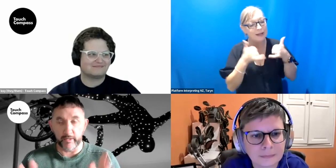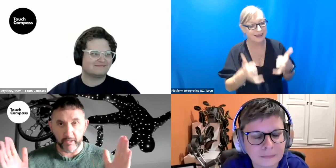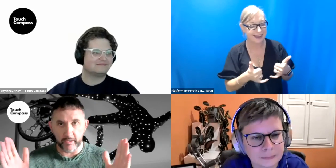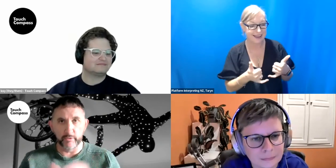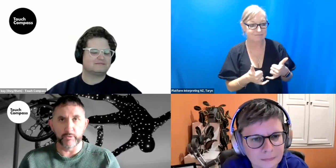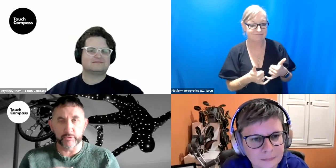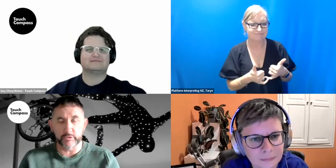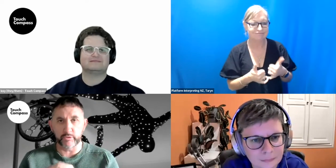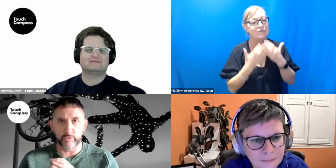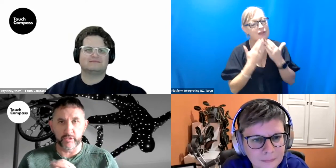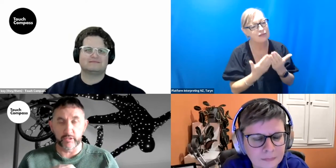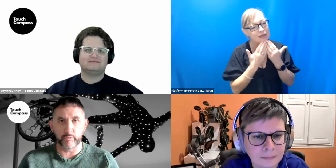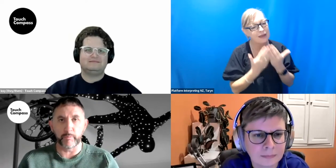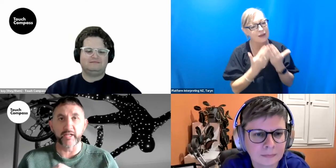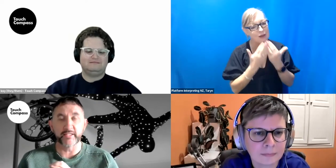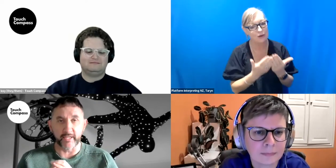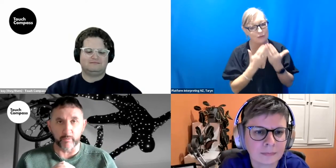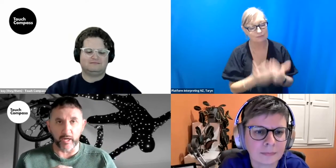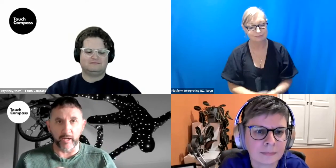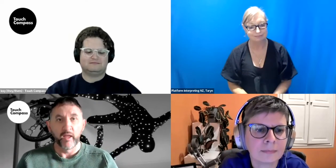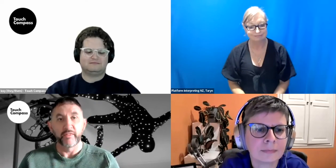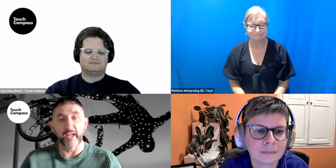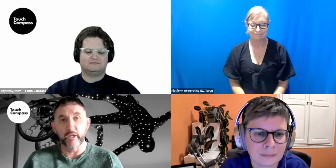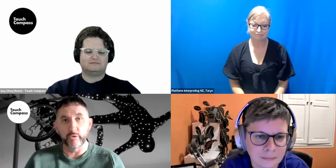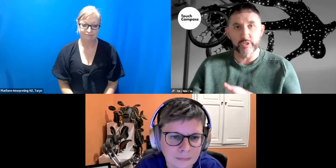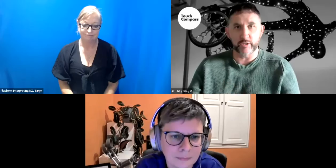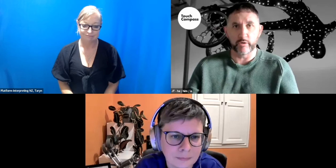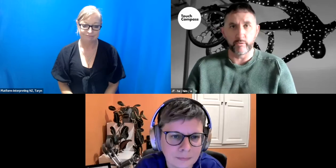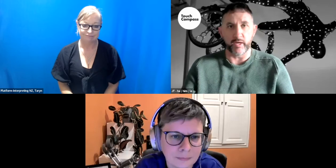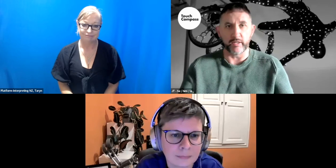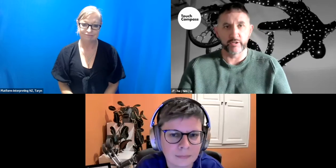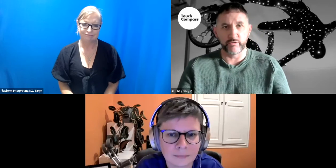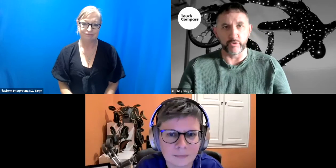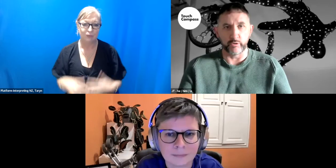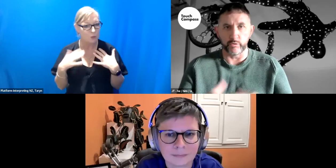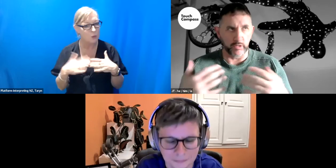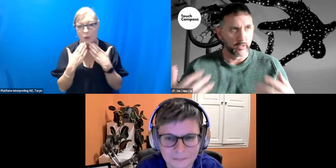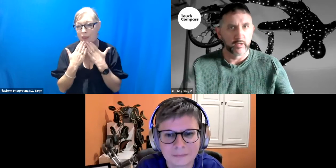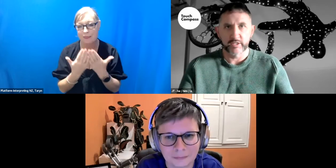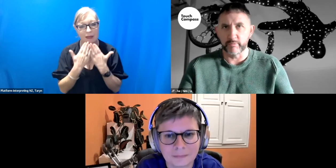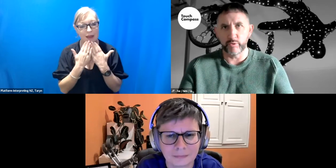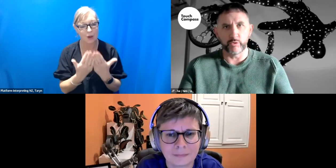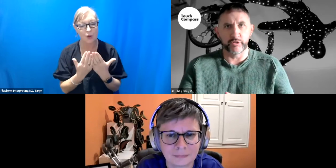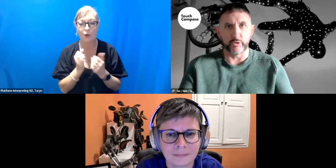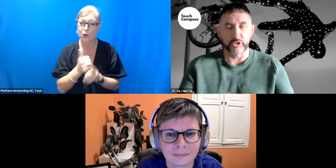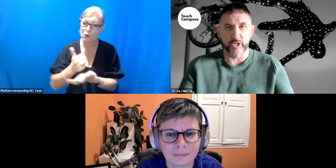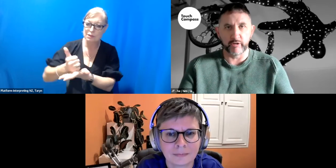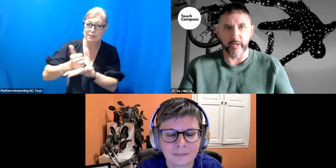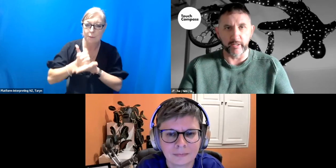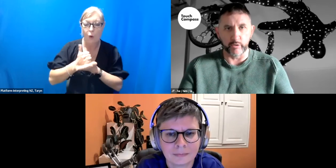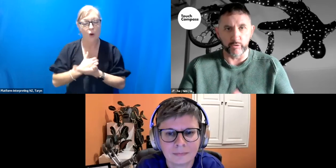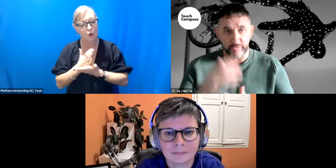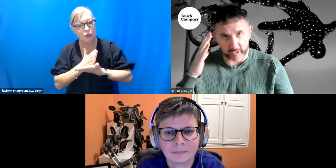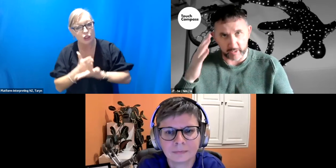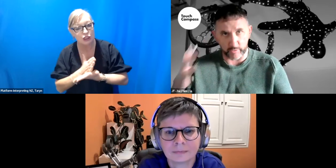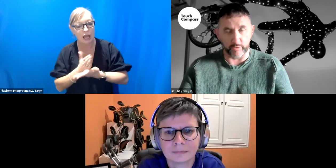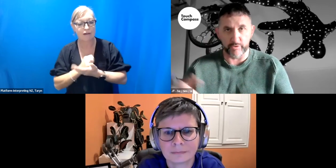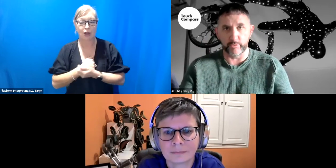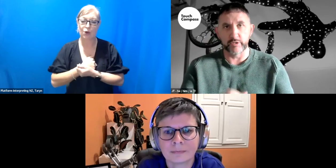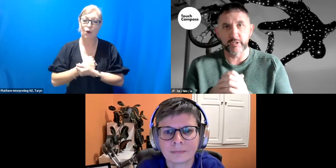Thank you so much for your support, your sharing, your whakāro, your thoughts